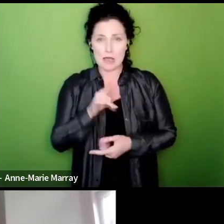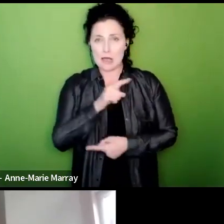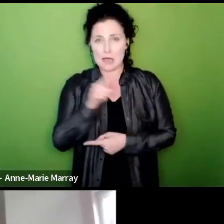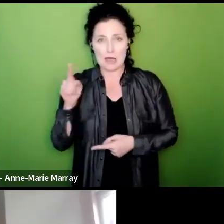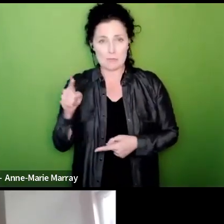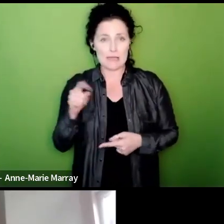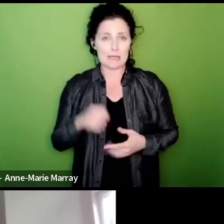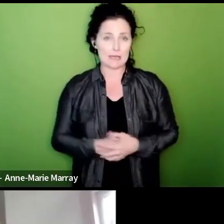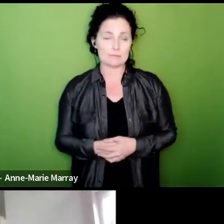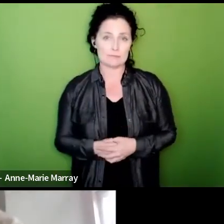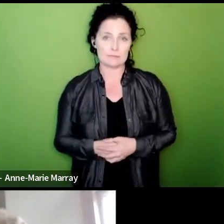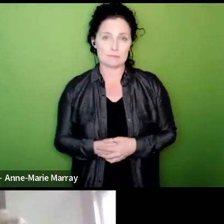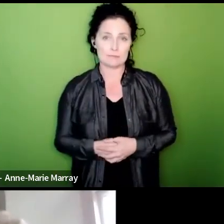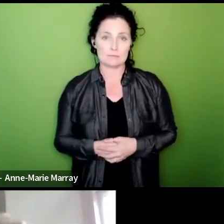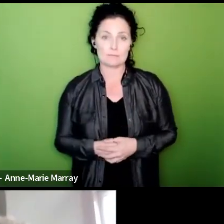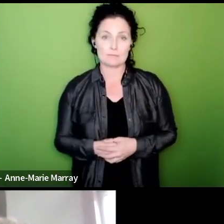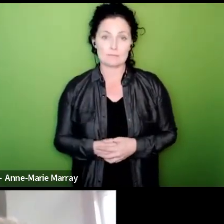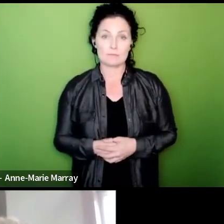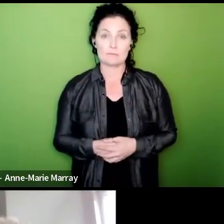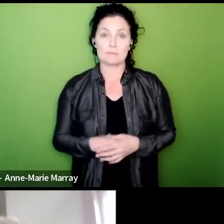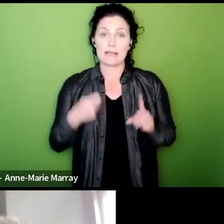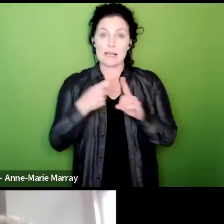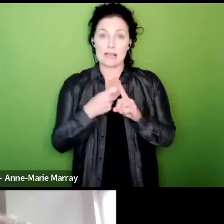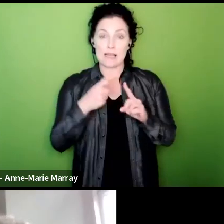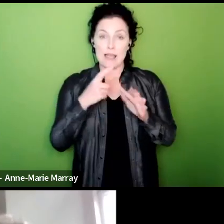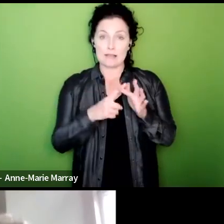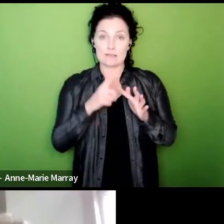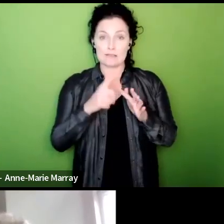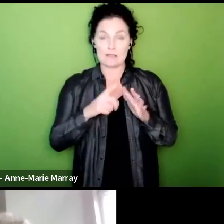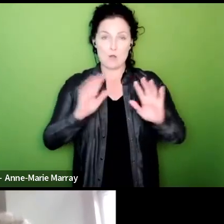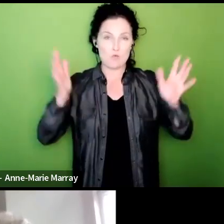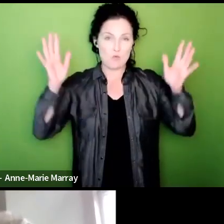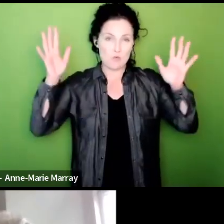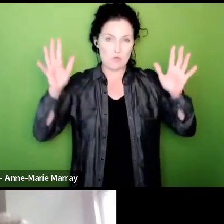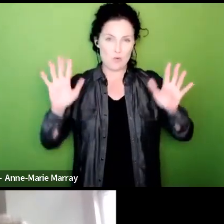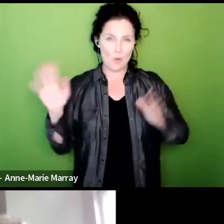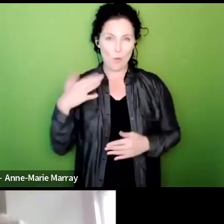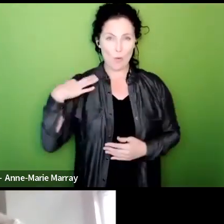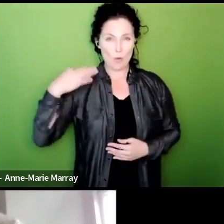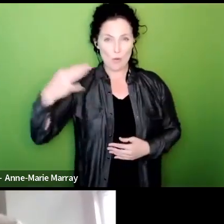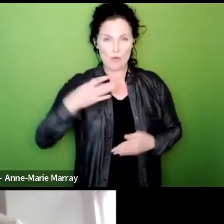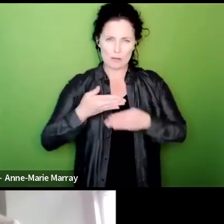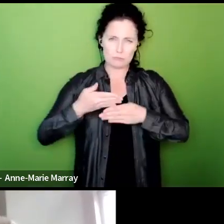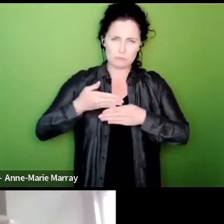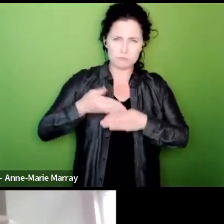and Kate Elson says shout out to all the Reps that work so hard during this ballot period it wouldn't